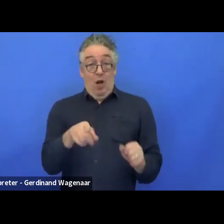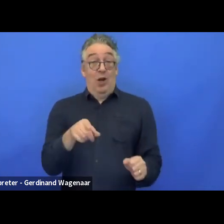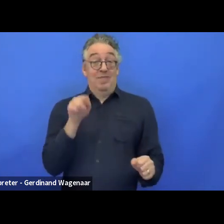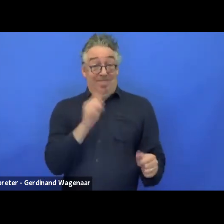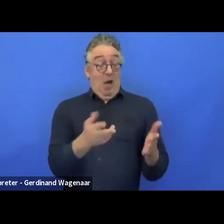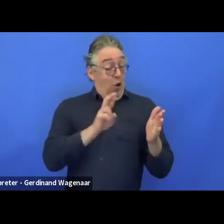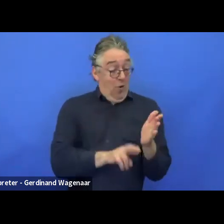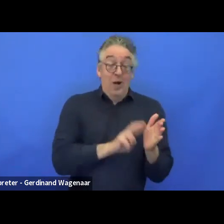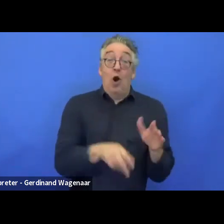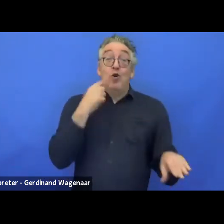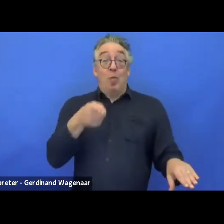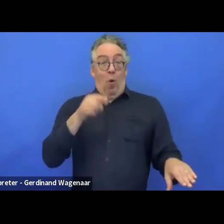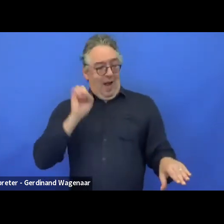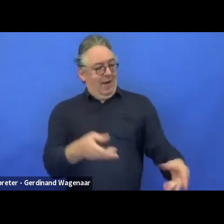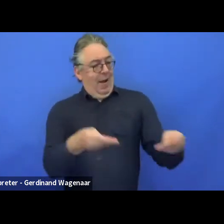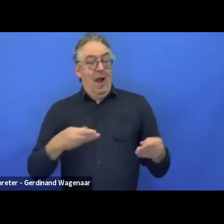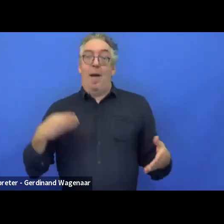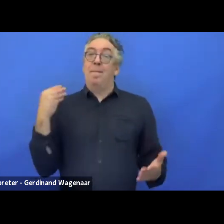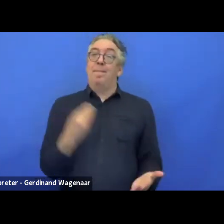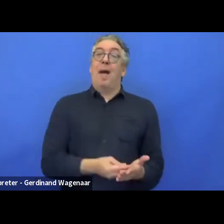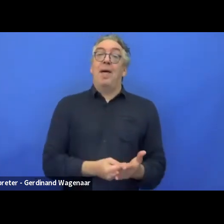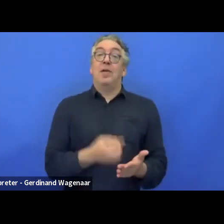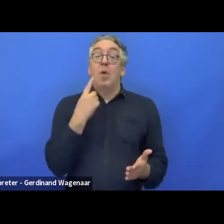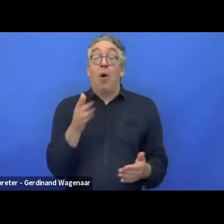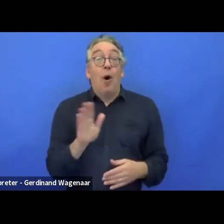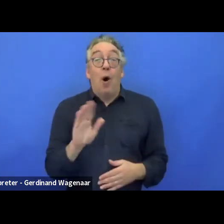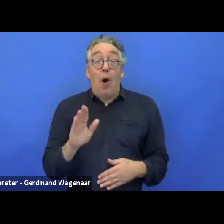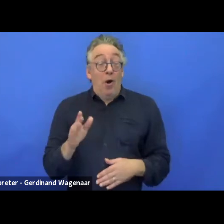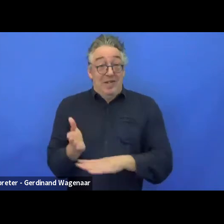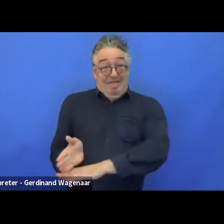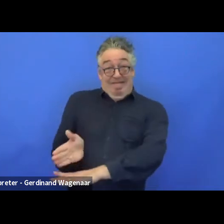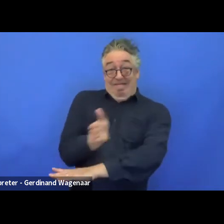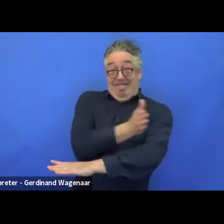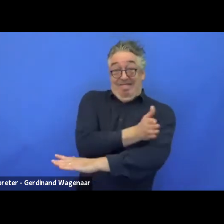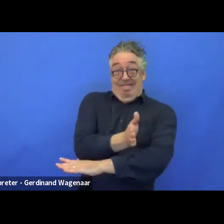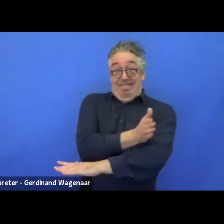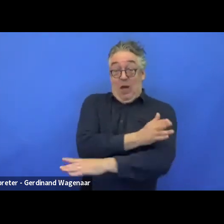Research is something very early on in the development of an idea.